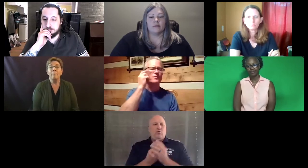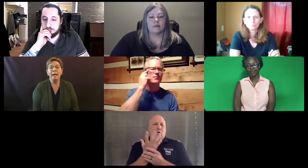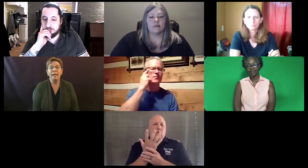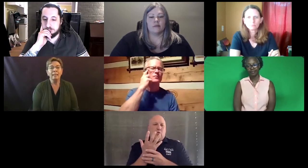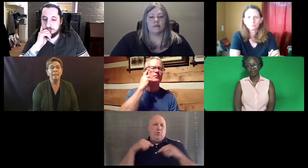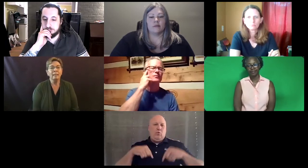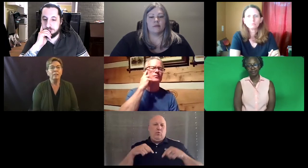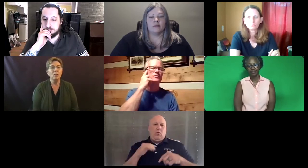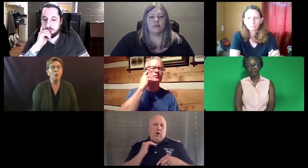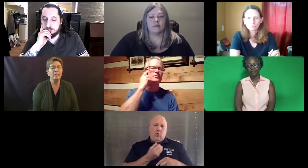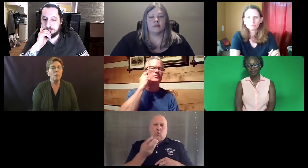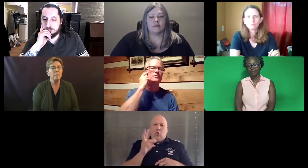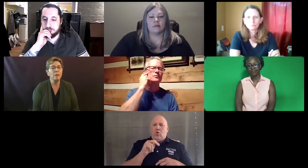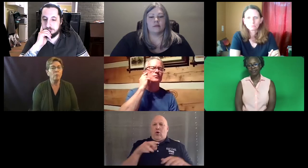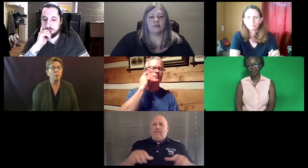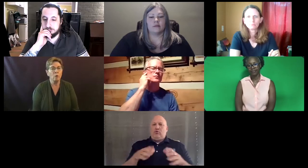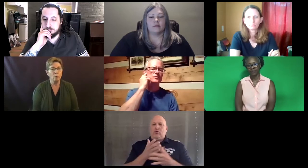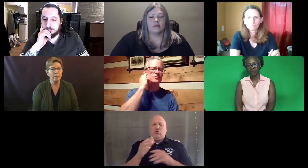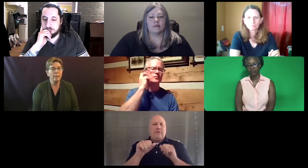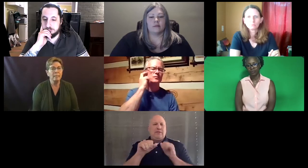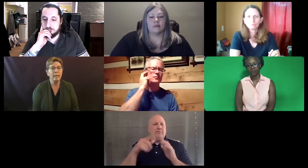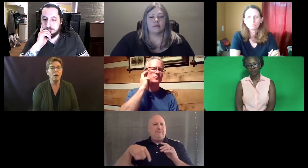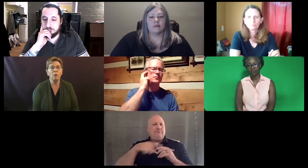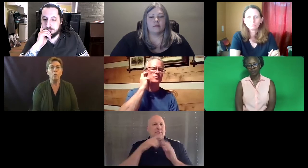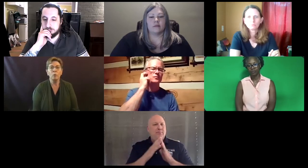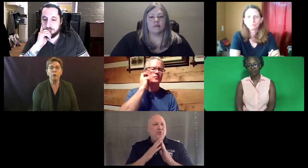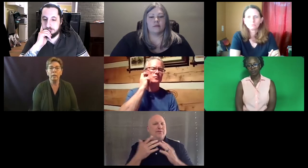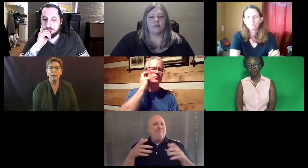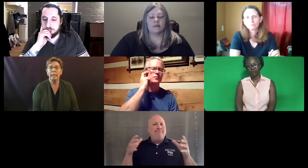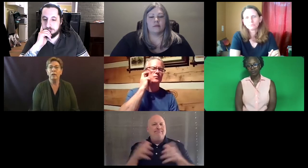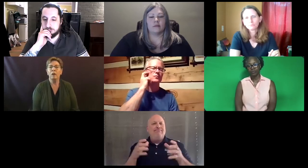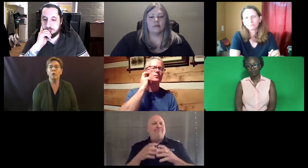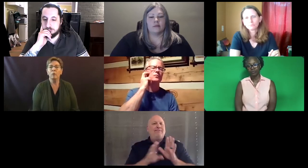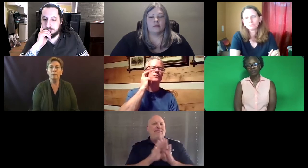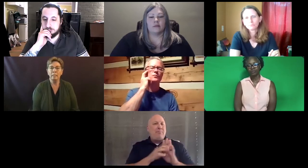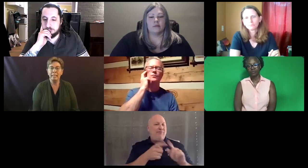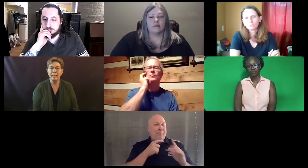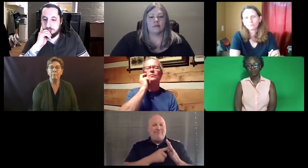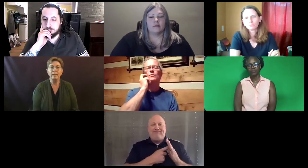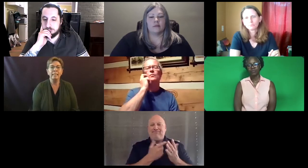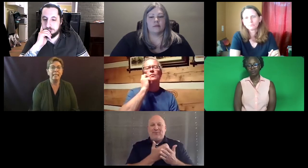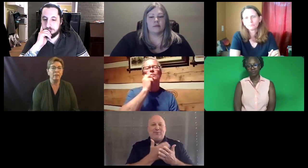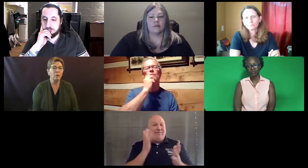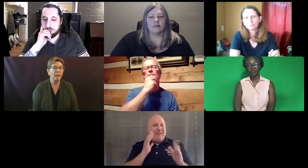But it's always been home-grown. We've always done our own work in our own community meeting together.